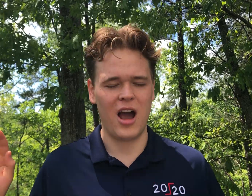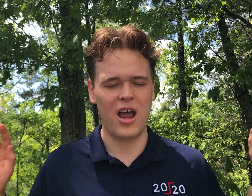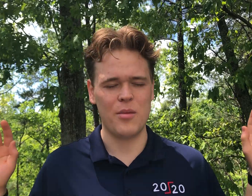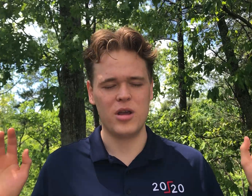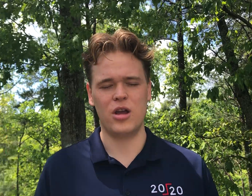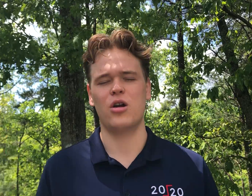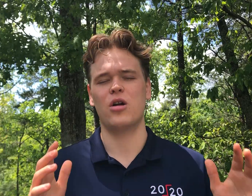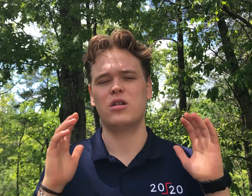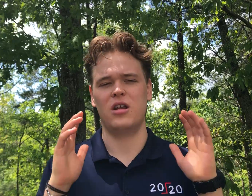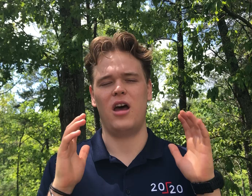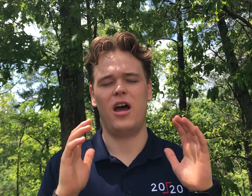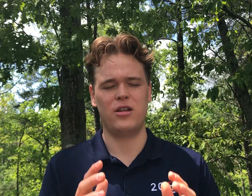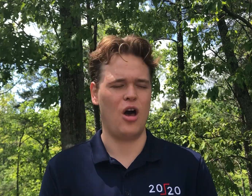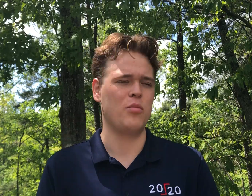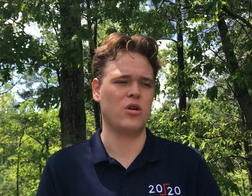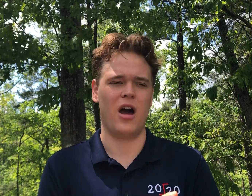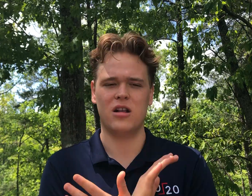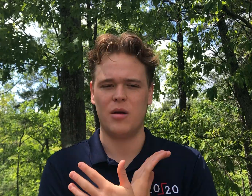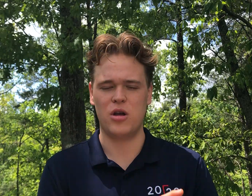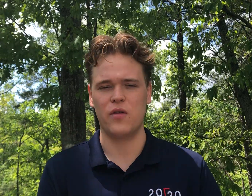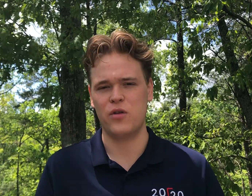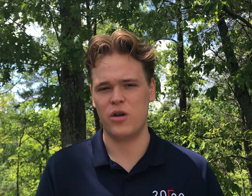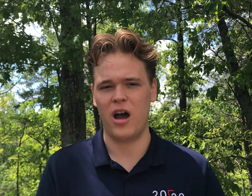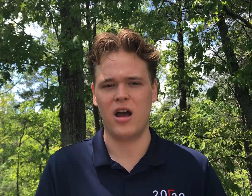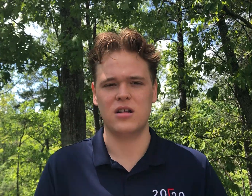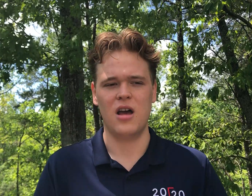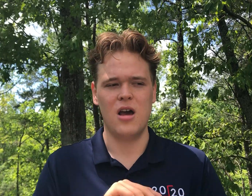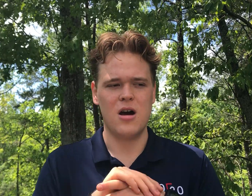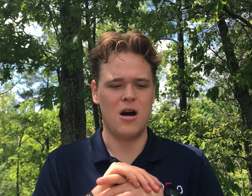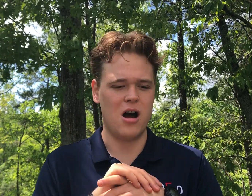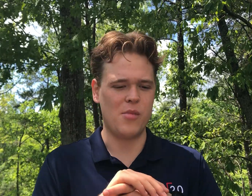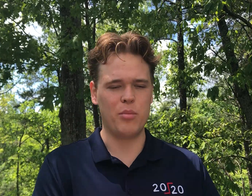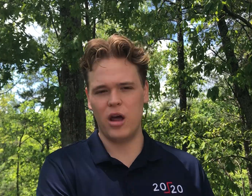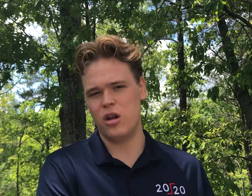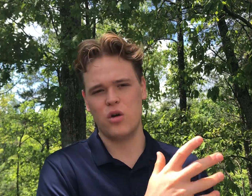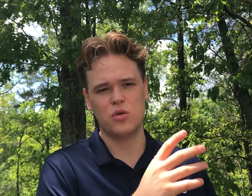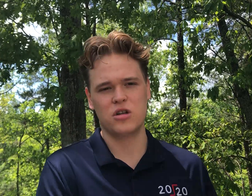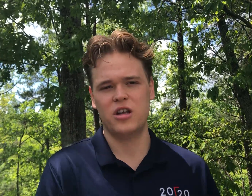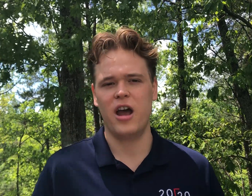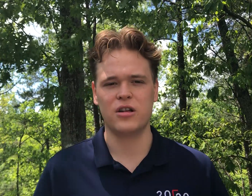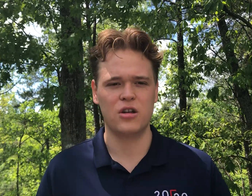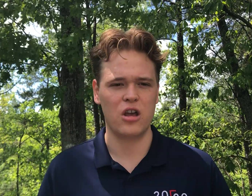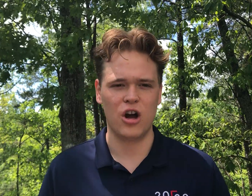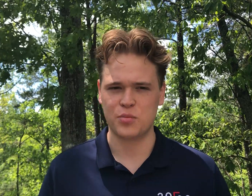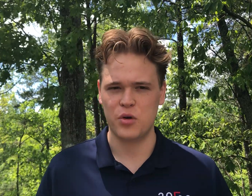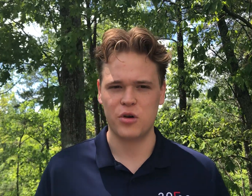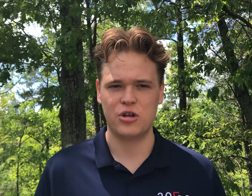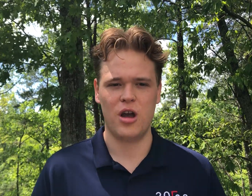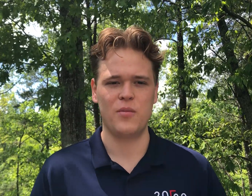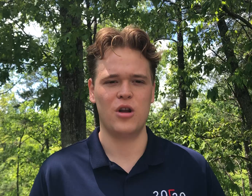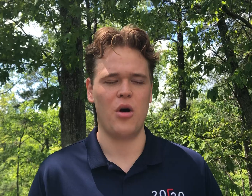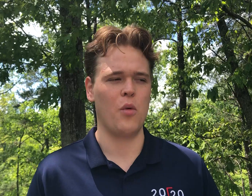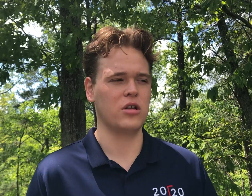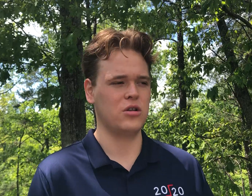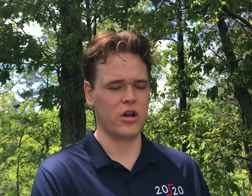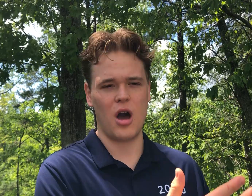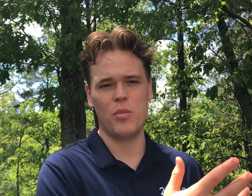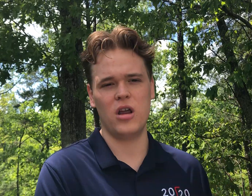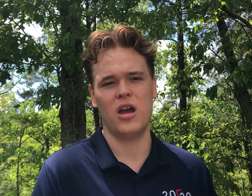I am here to help you guys, I'm here for you guys. I'm planning to go to Georgia Tech to study entrepreneurship, I want to start a company